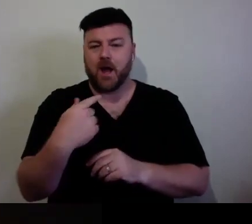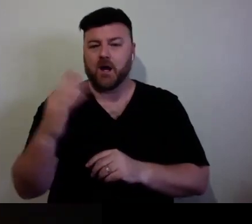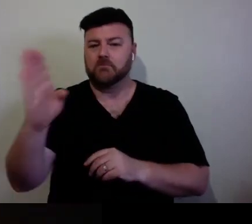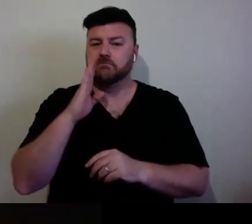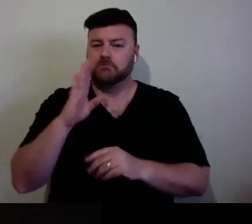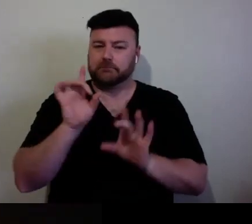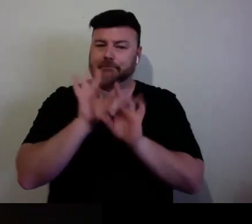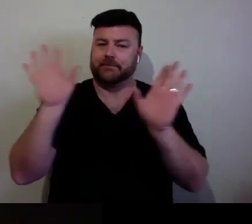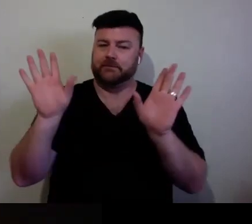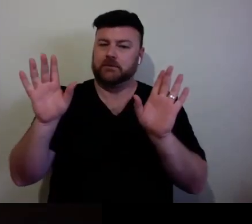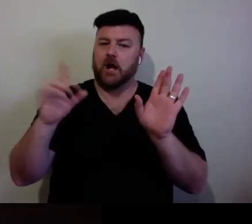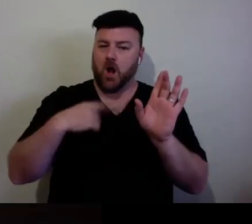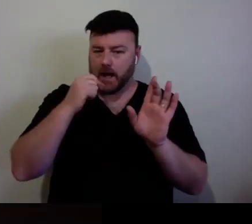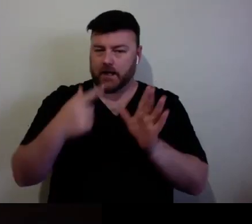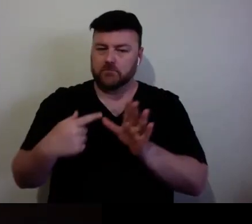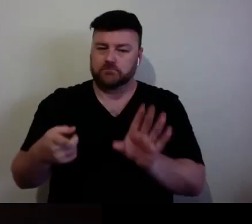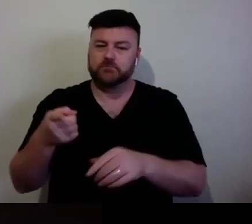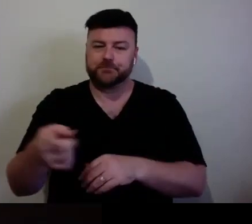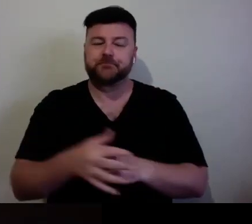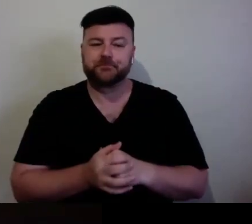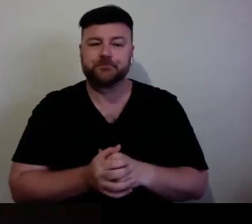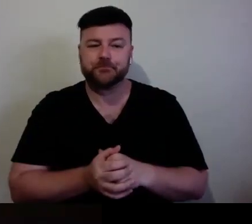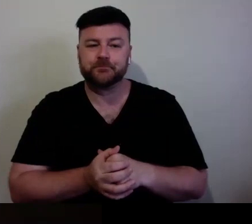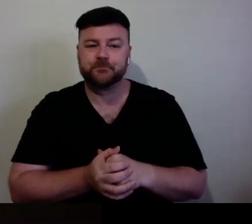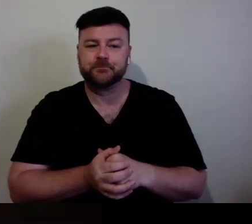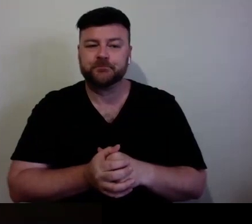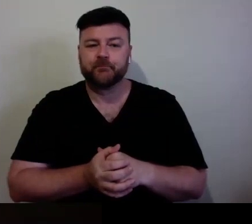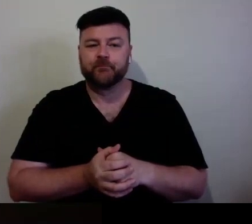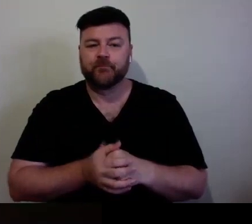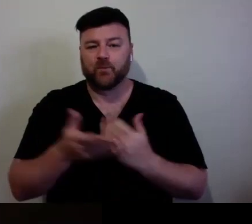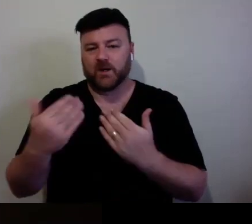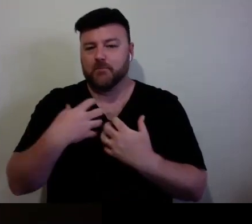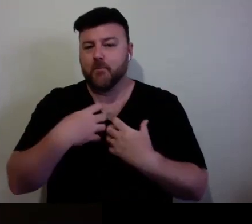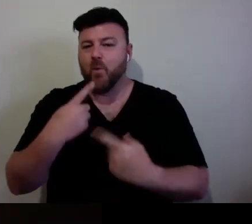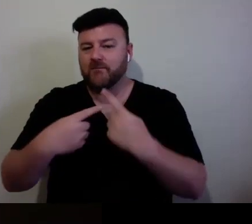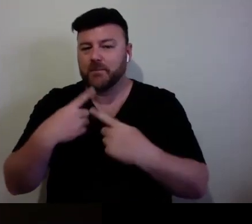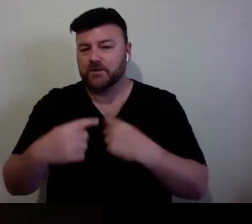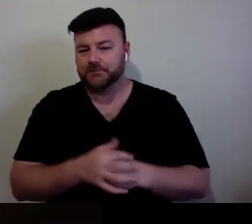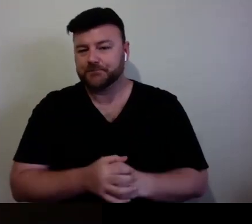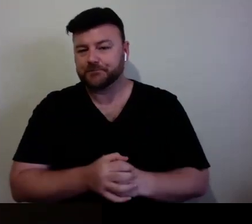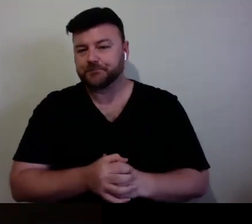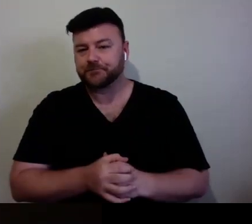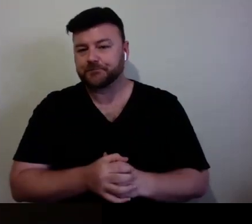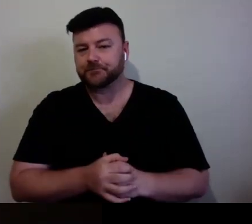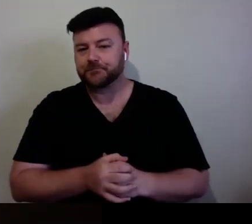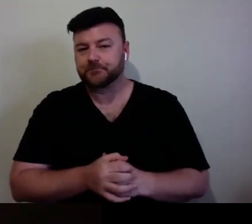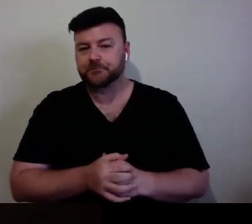I can share the response once I know more detail, via email, you know with everyone. OK.